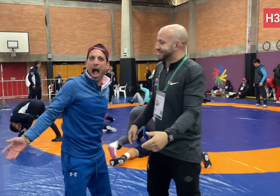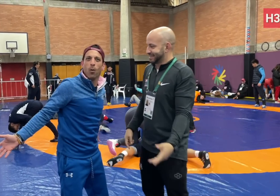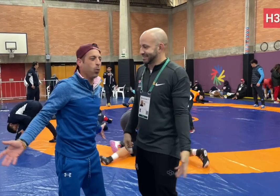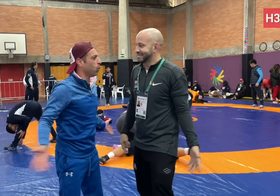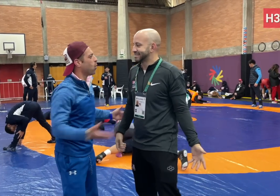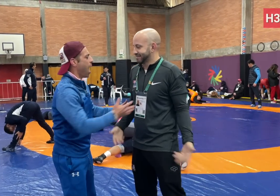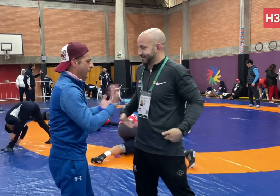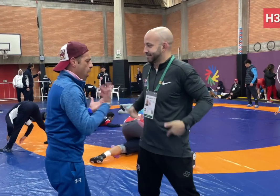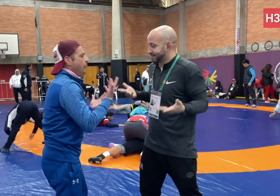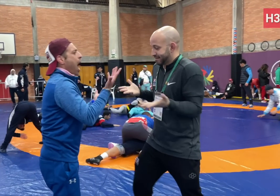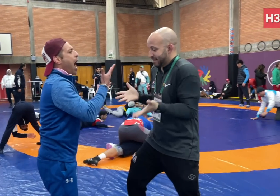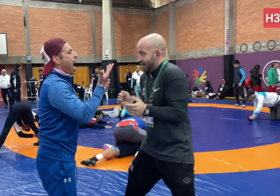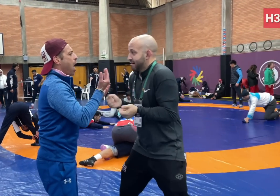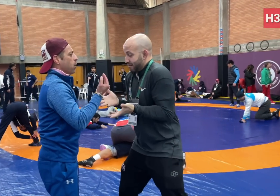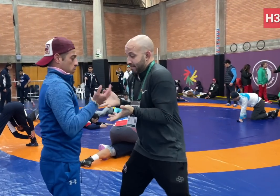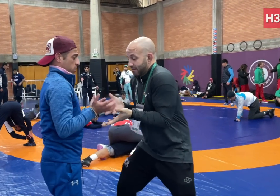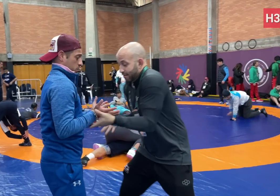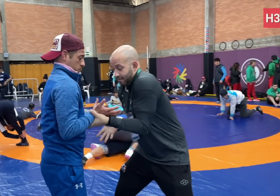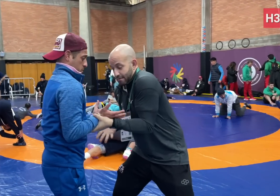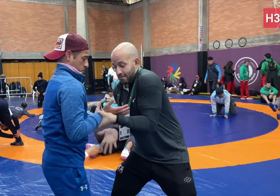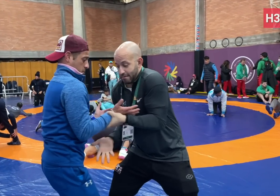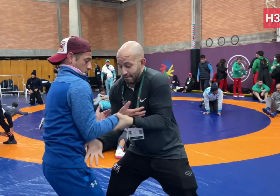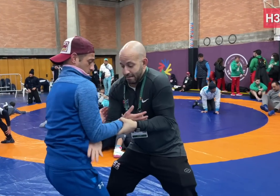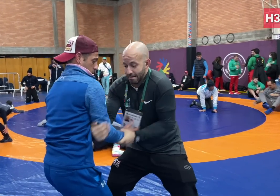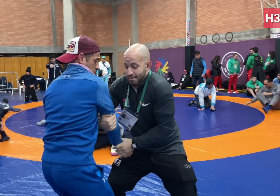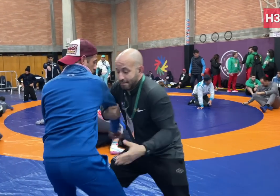Anything below the waist is considered “death weight”.